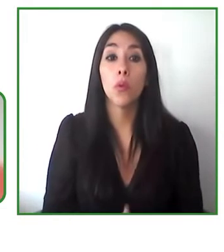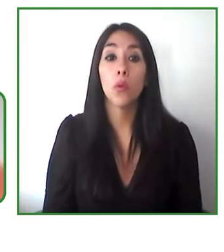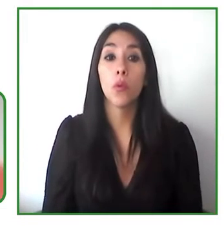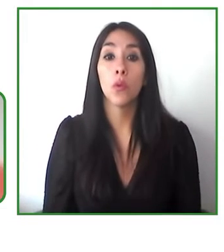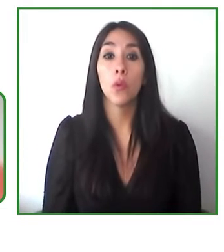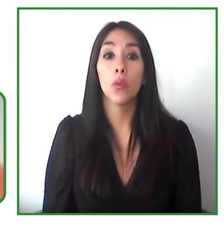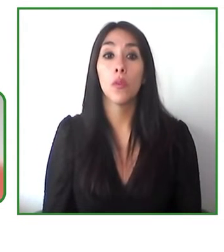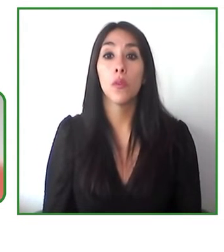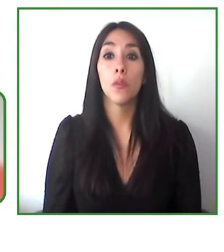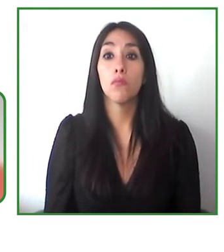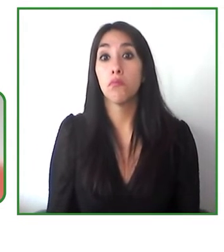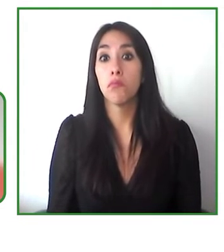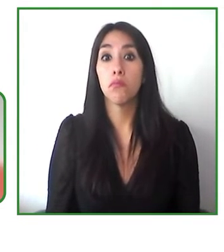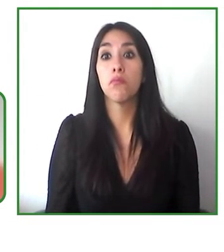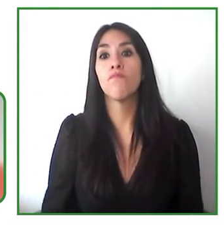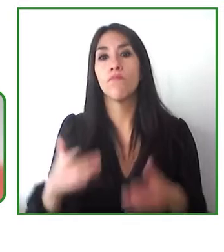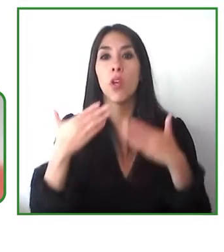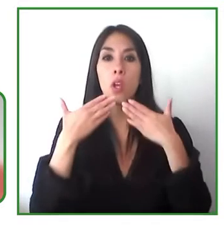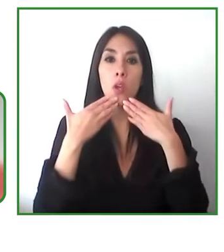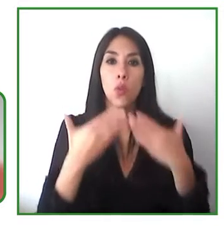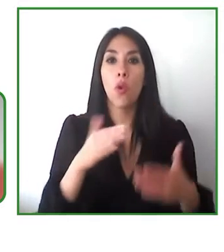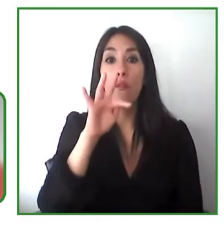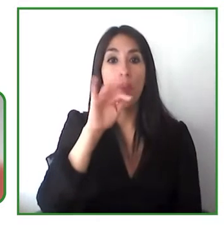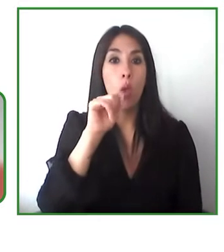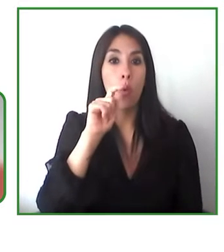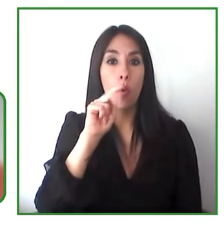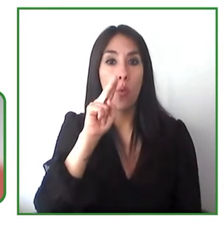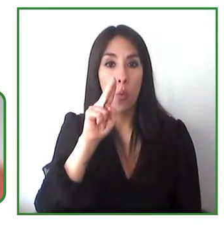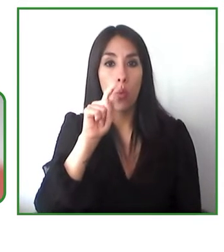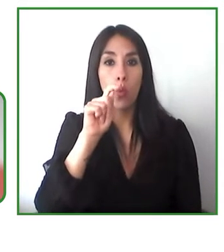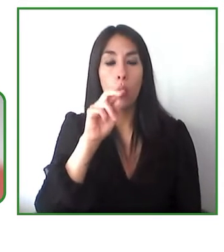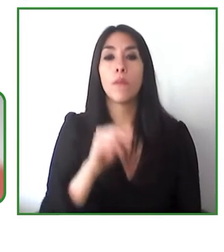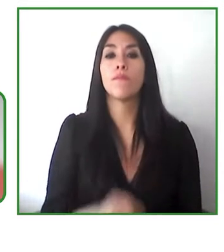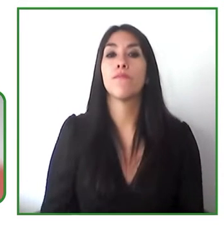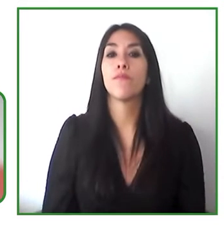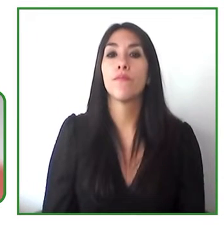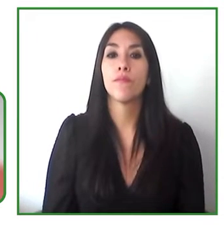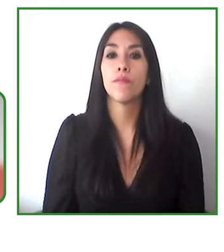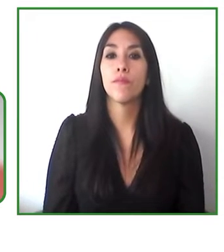thank you faustino for so it's the knowledge of the area right